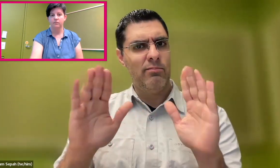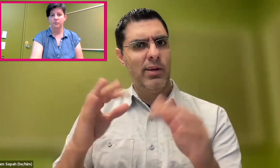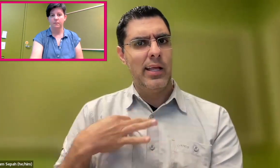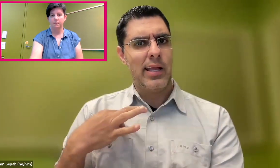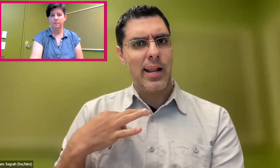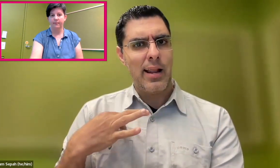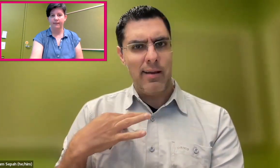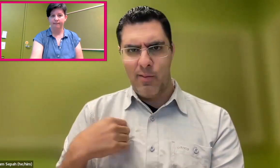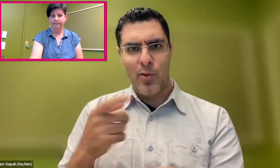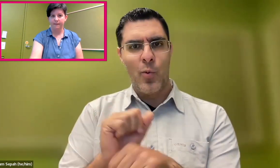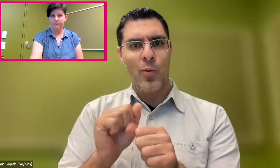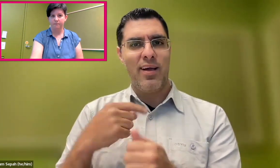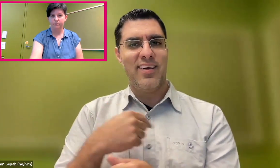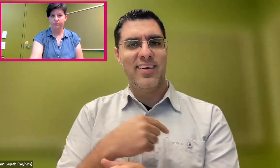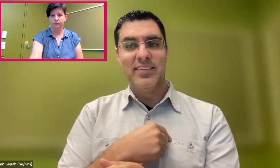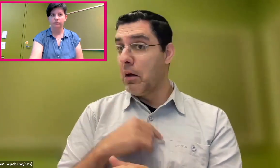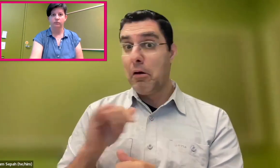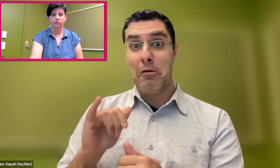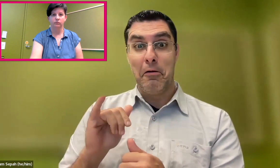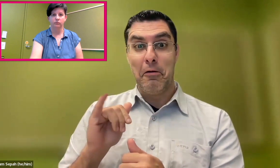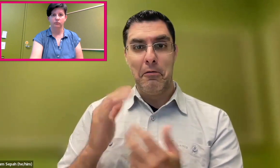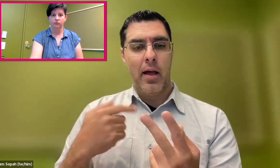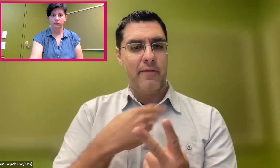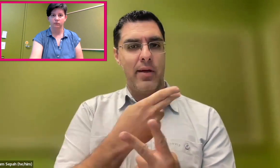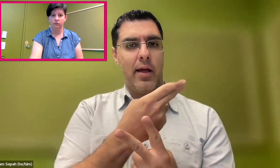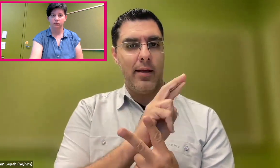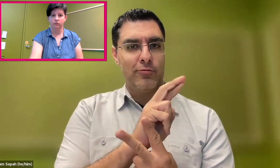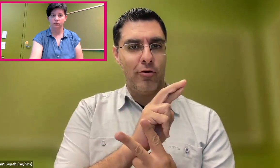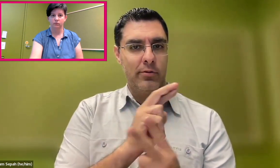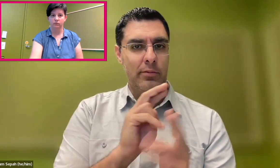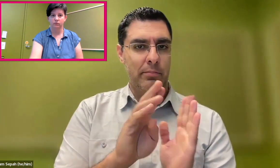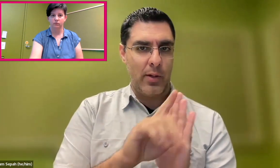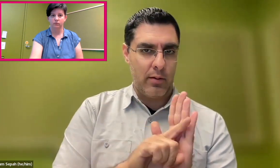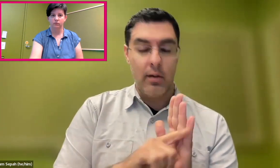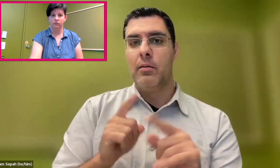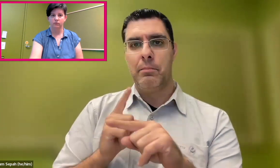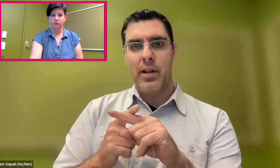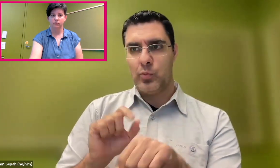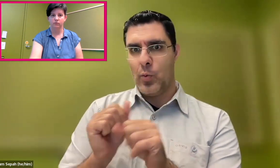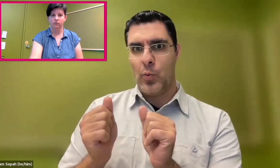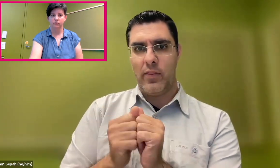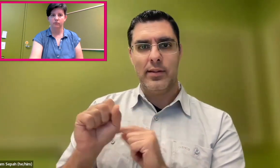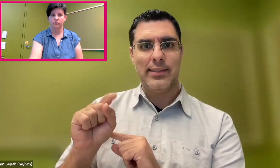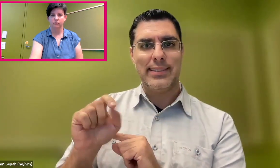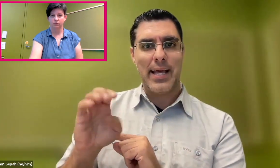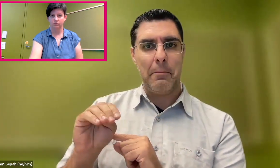And Google, one day, said, we would love you to work with us. You have an HR background, and you've